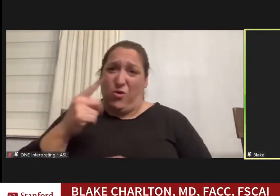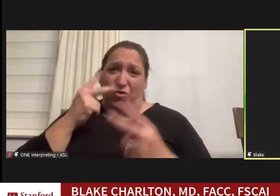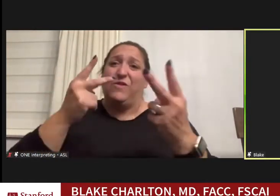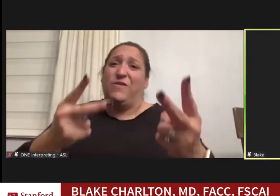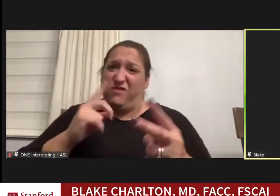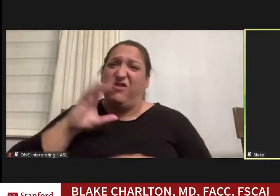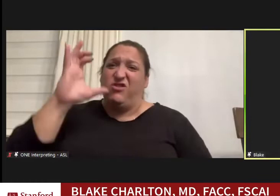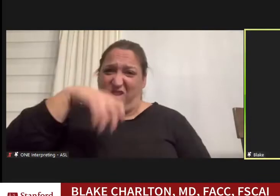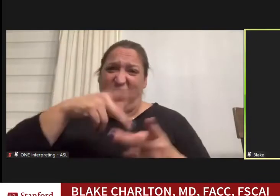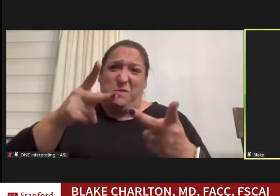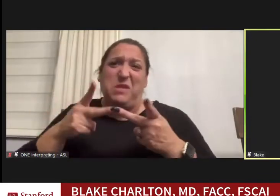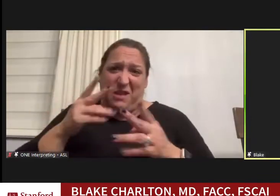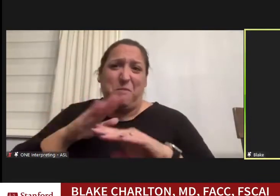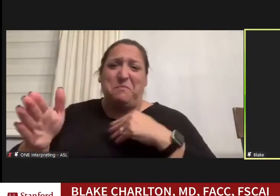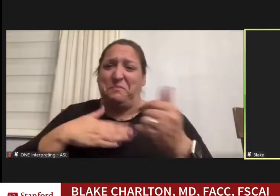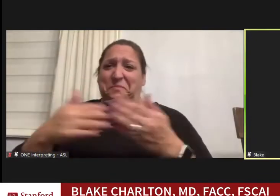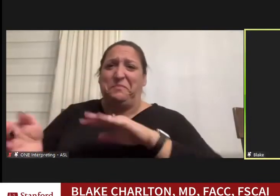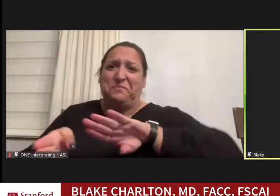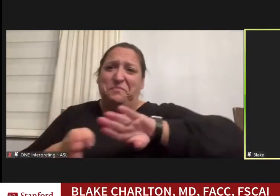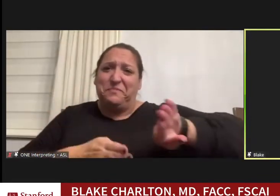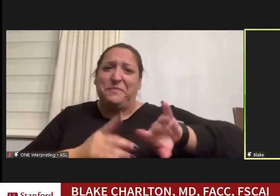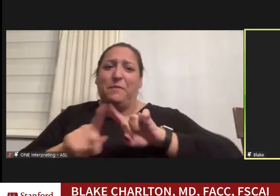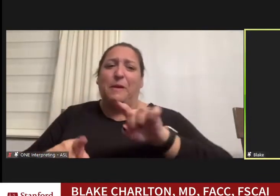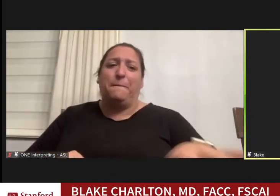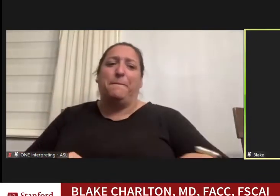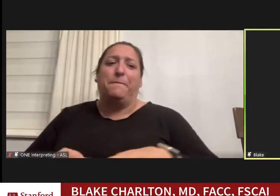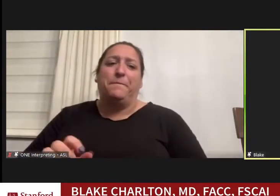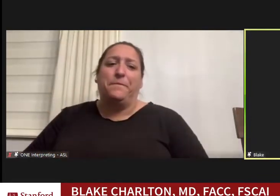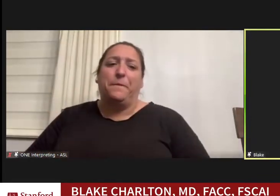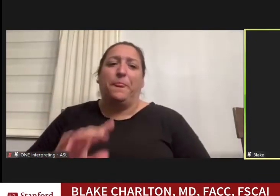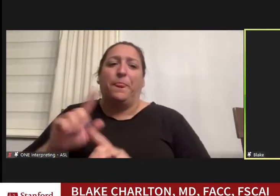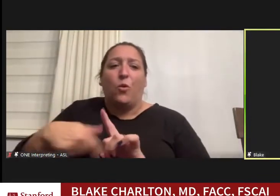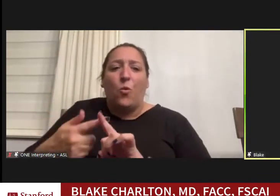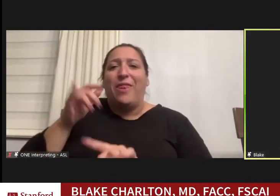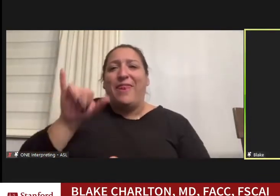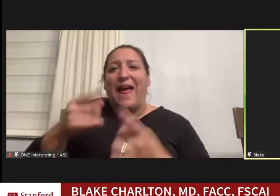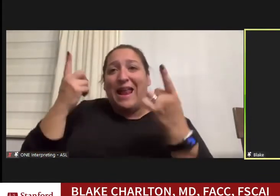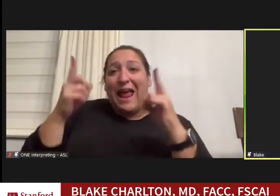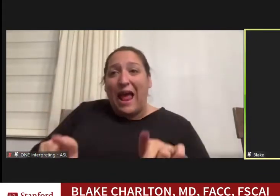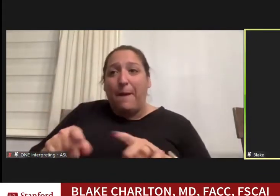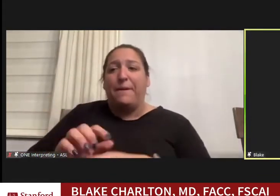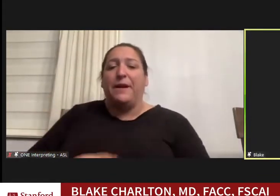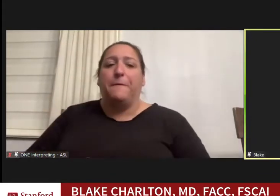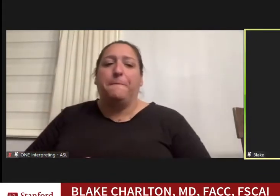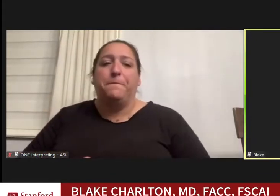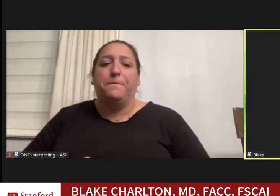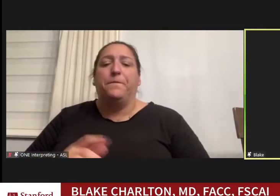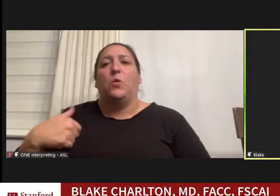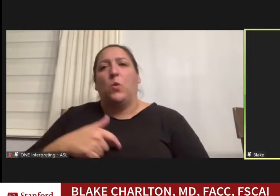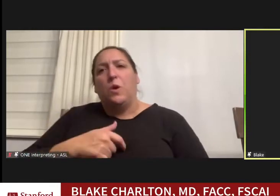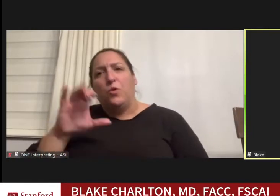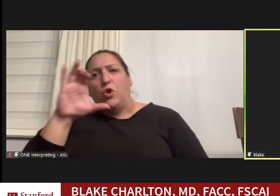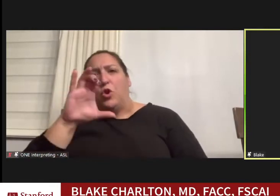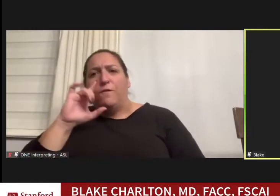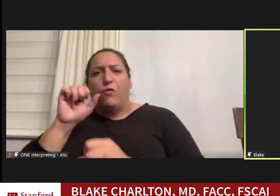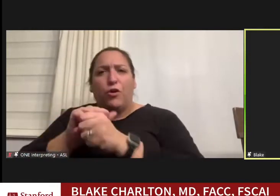But when all that was happening we were looking for a job where we could